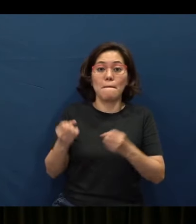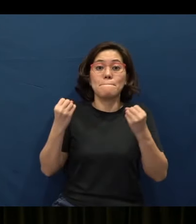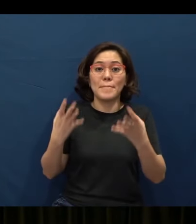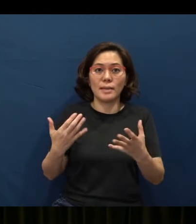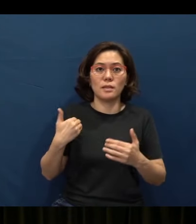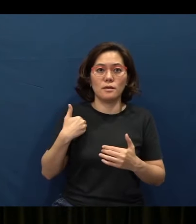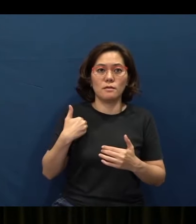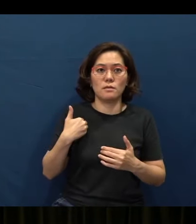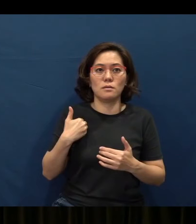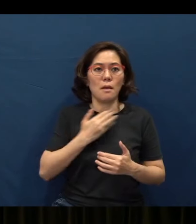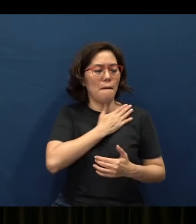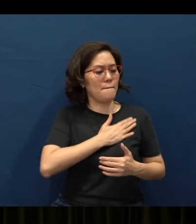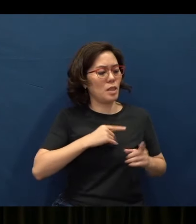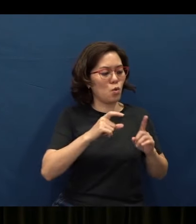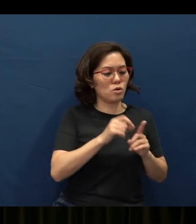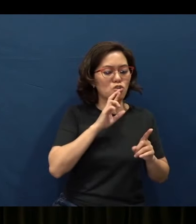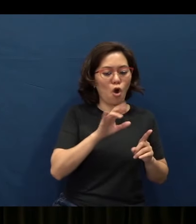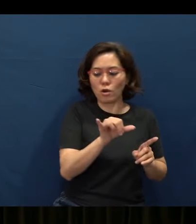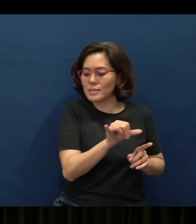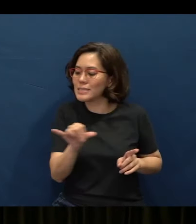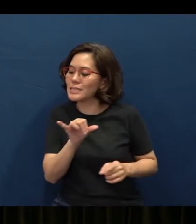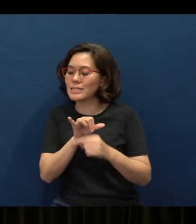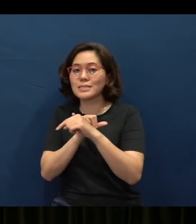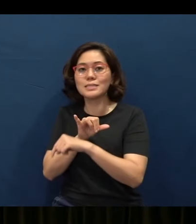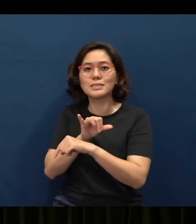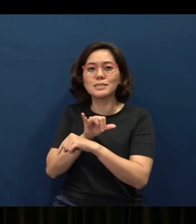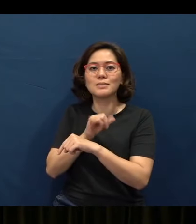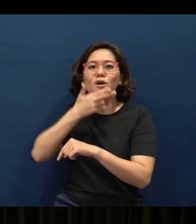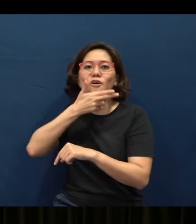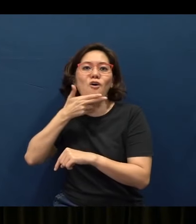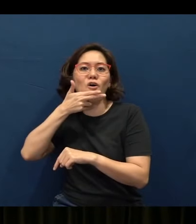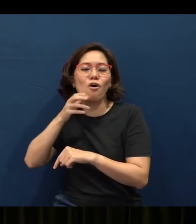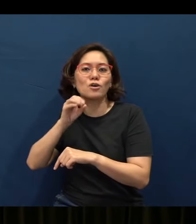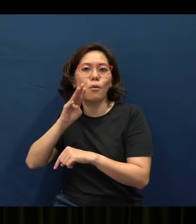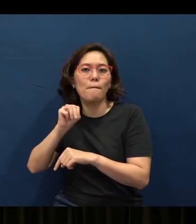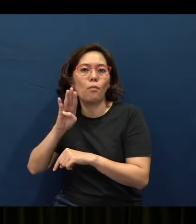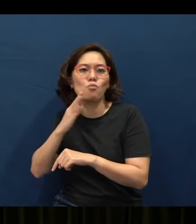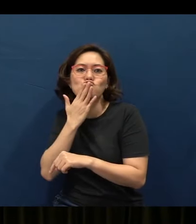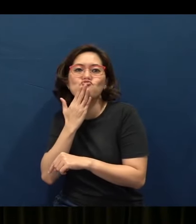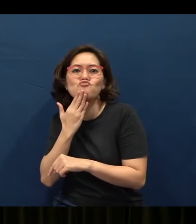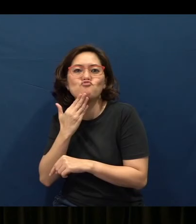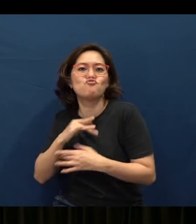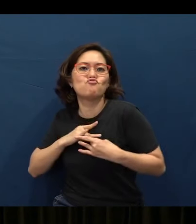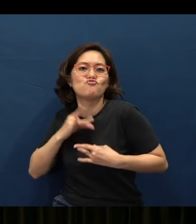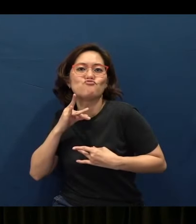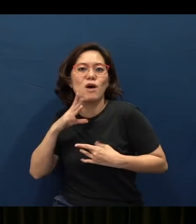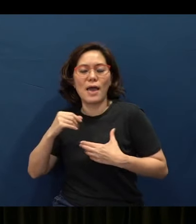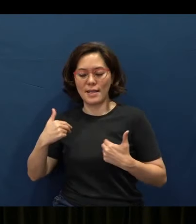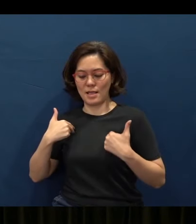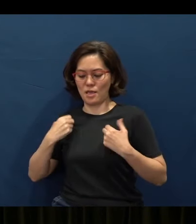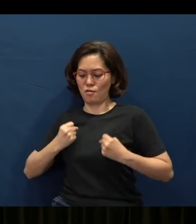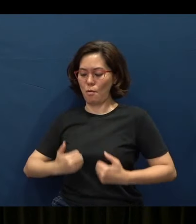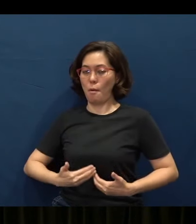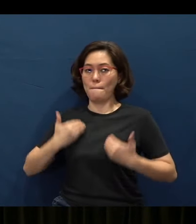You see, “Pleasant words are like a honeycomb, sweetness to the soul and health to the body.”